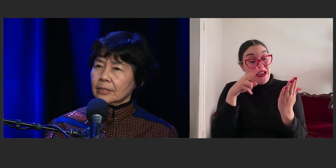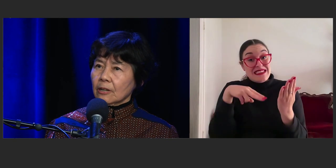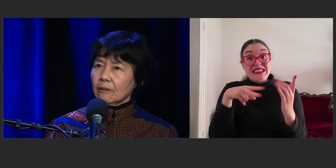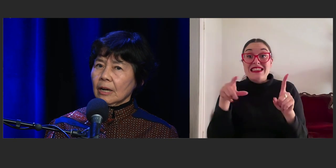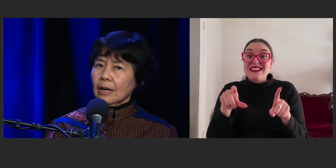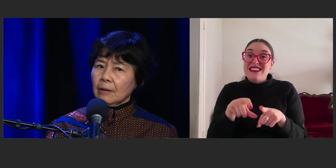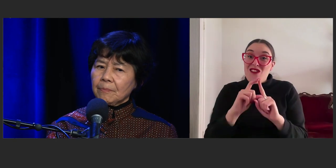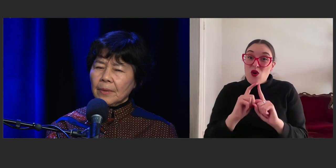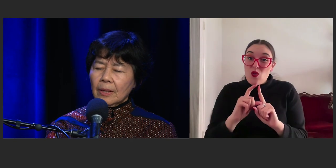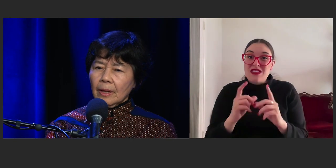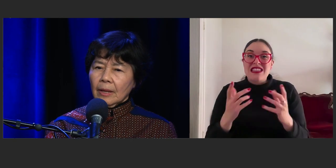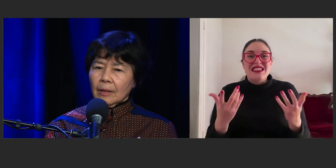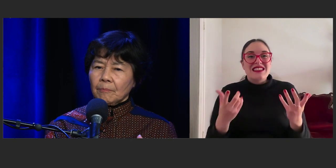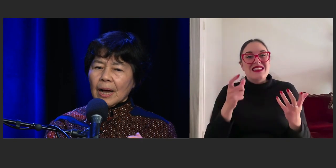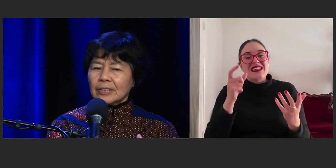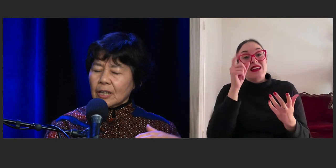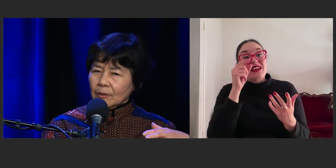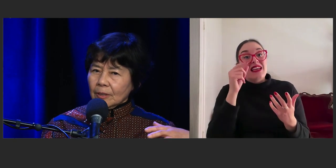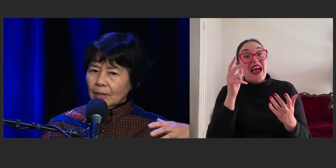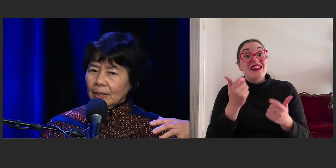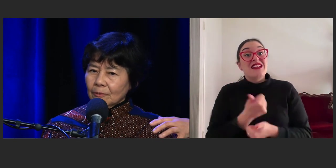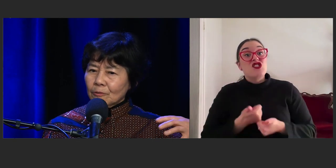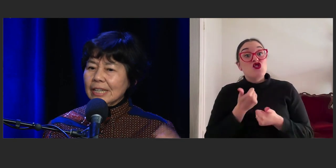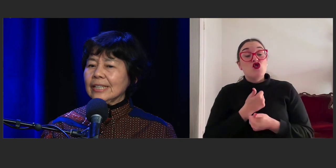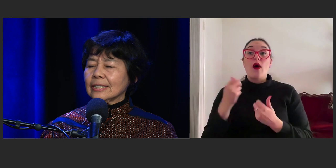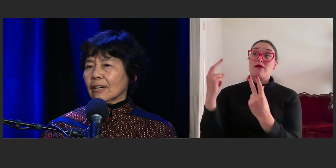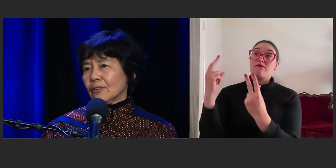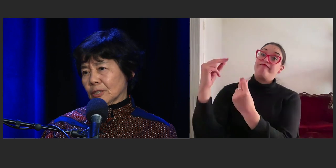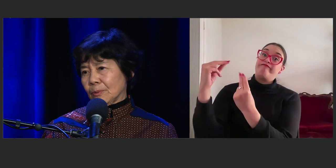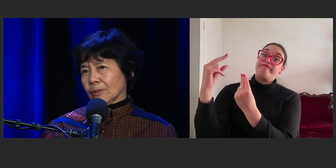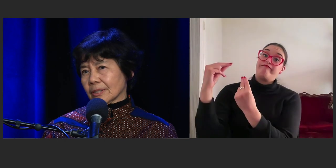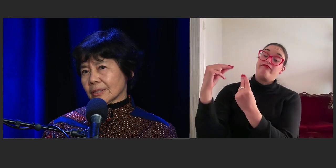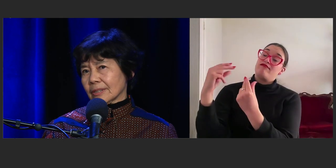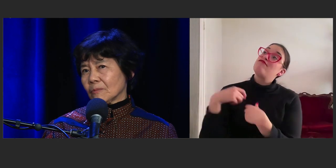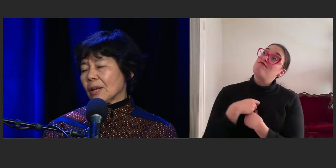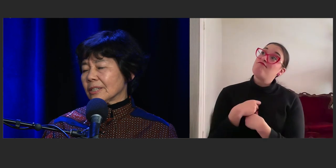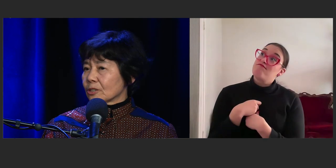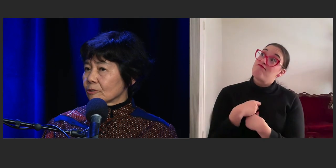So, by reading diverse books when children are young,